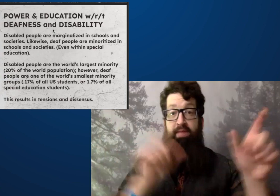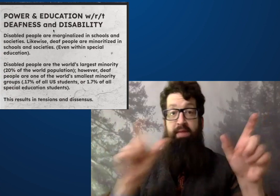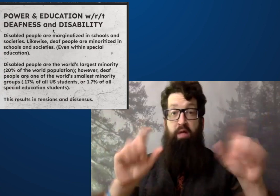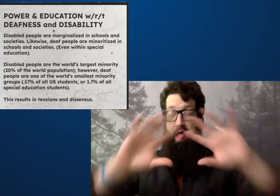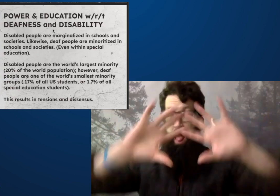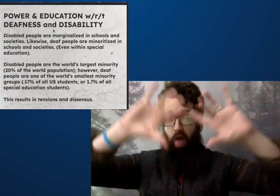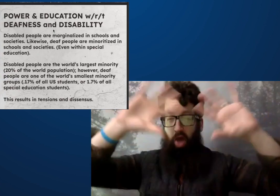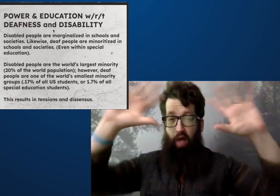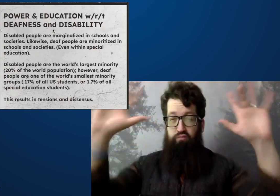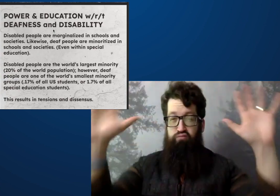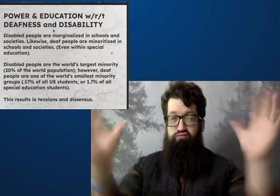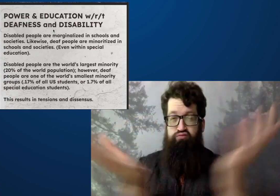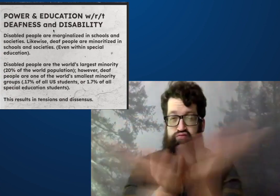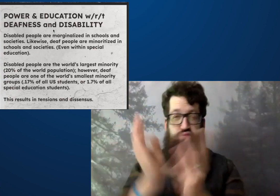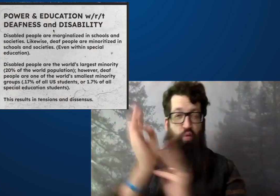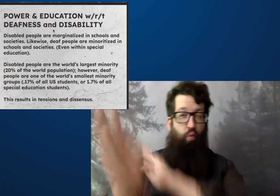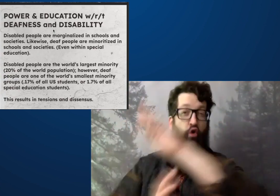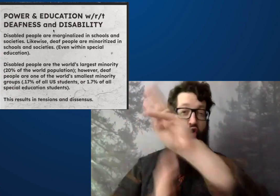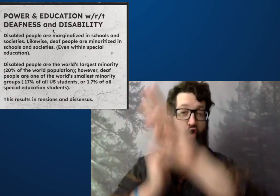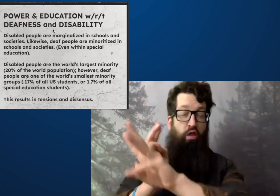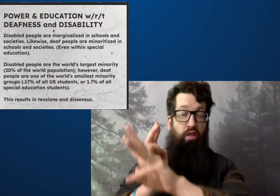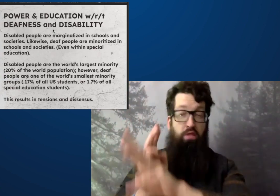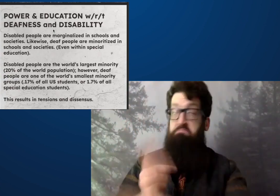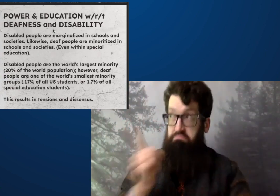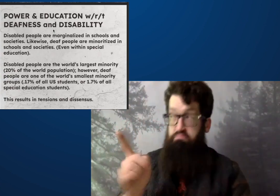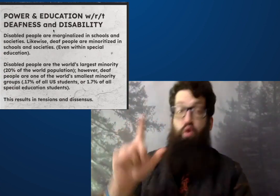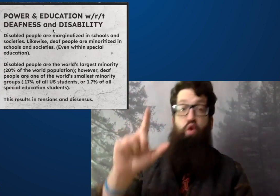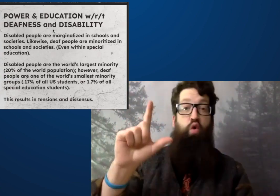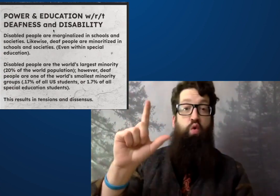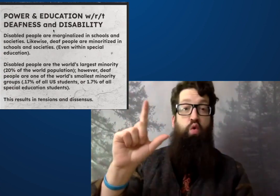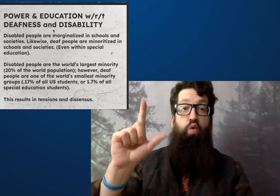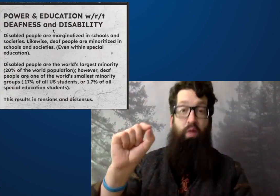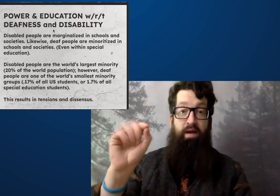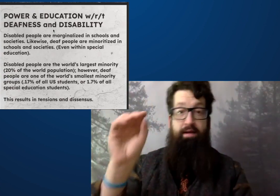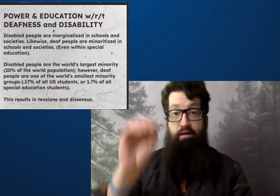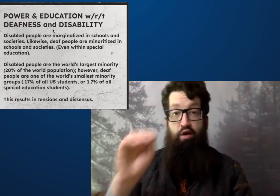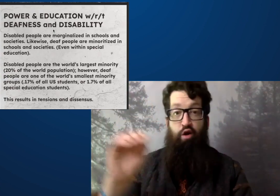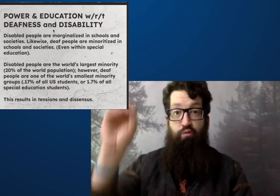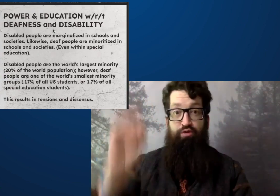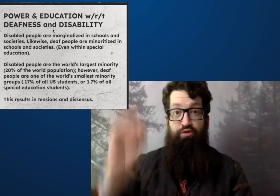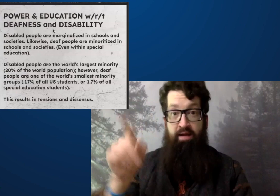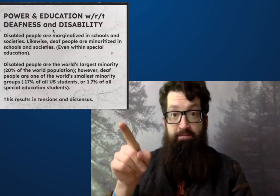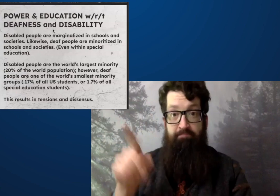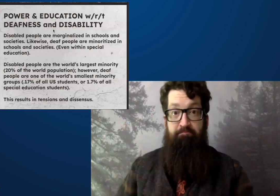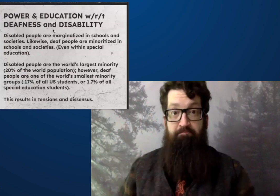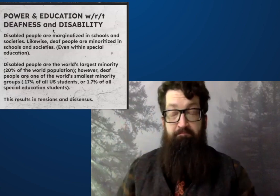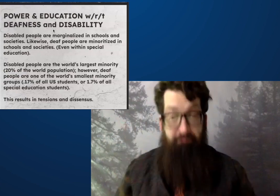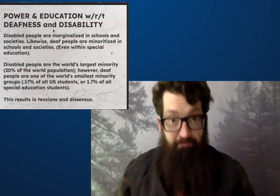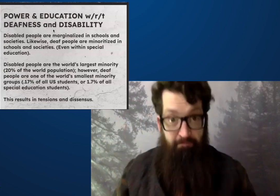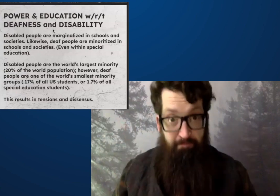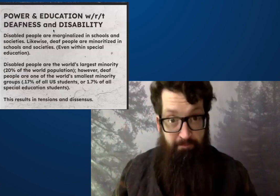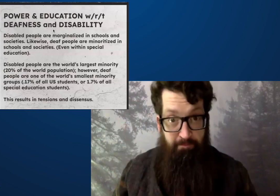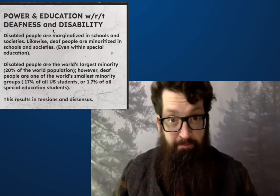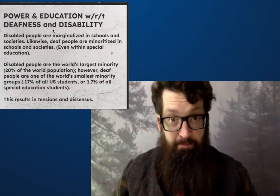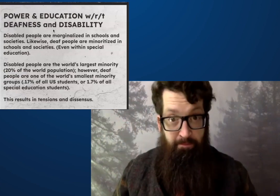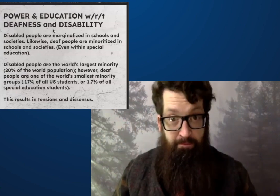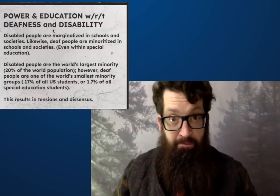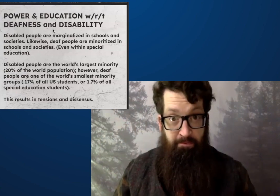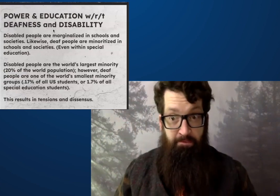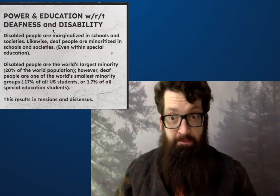Disabled people are the world's largest minority. They make up 20% of the world's population.